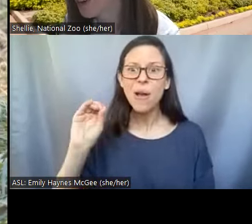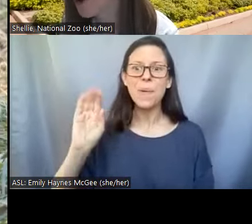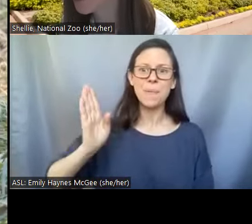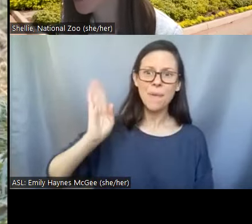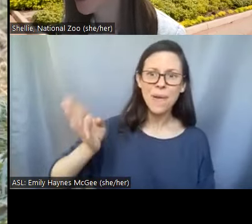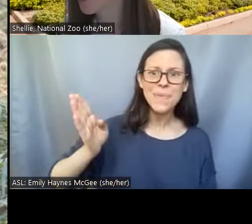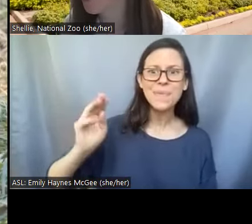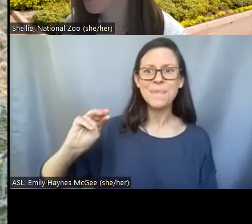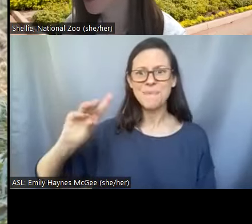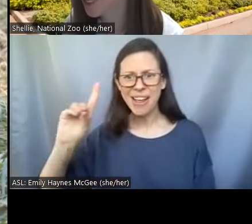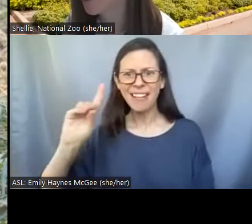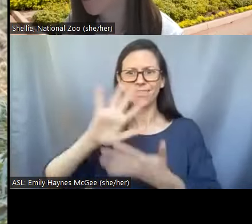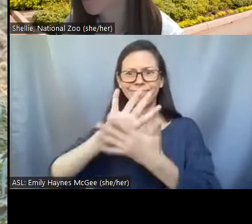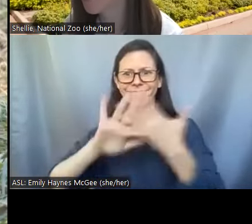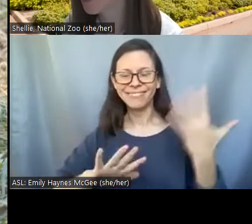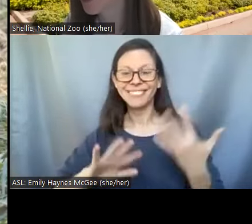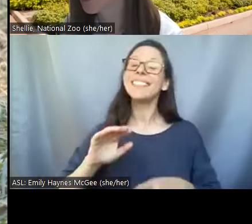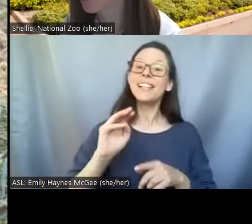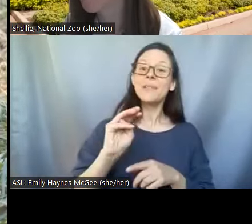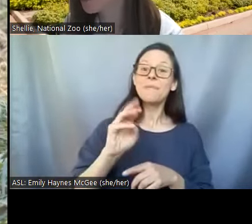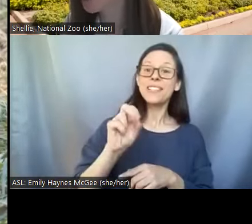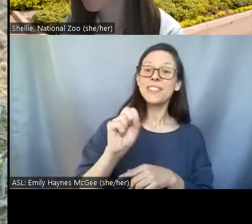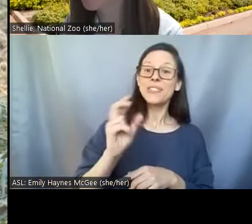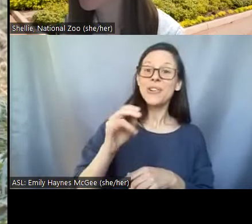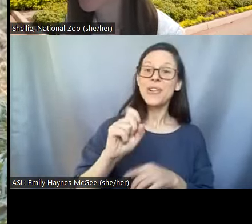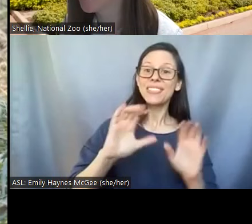Welcome Mrs. Jones class from Oregon, Reggie from Virginia.